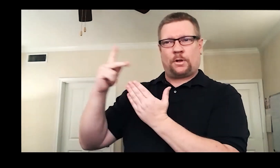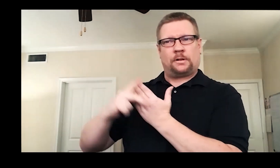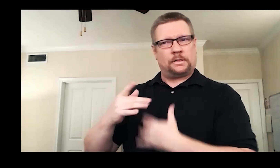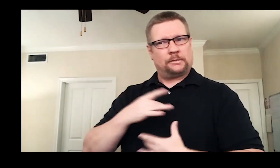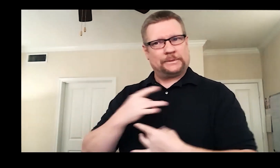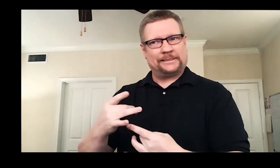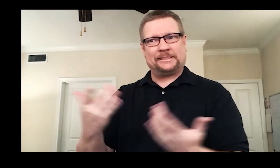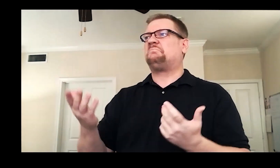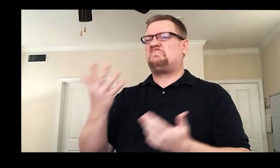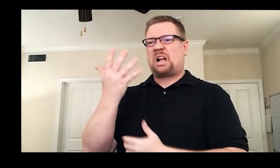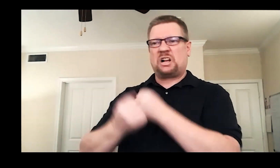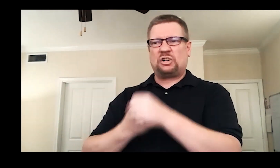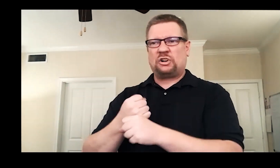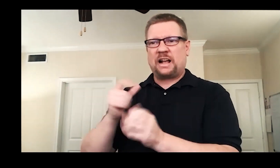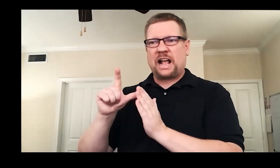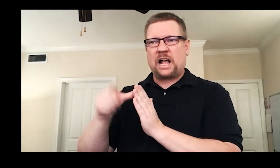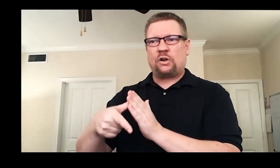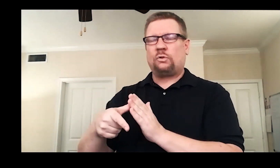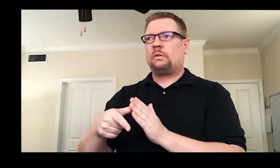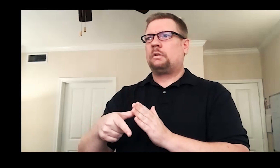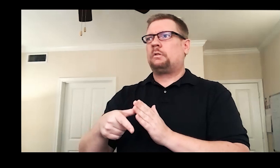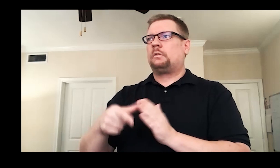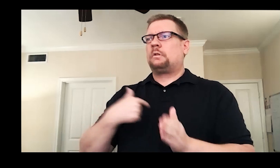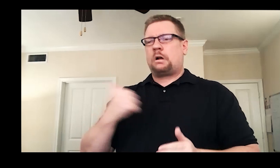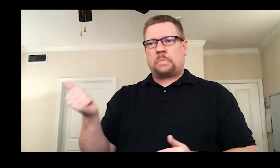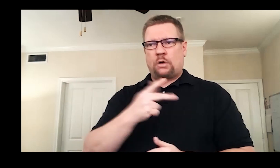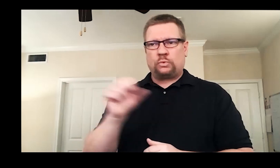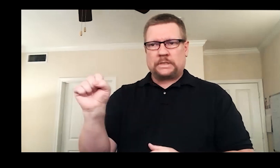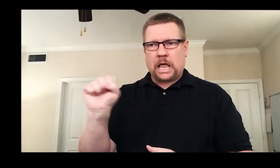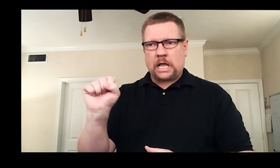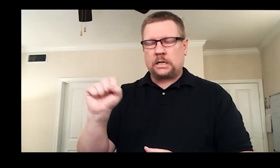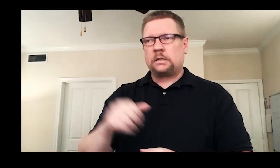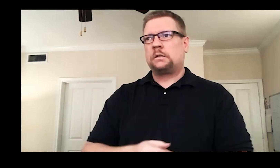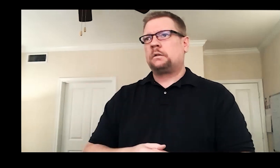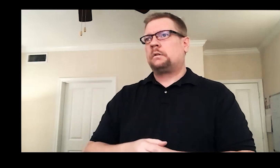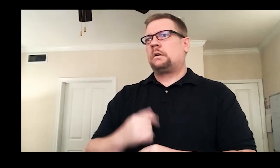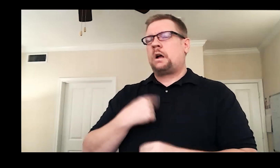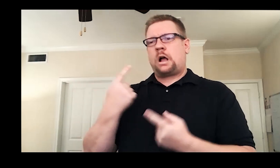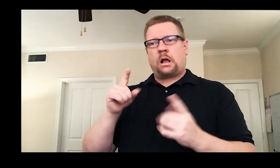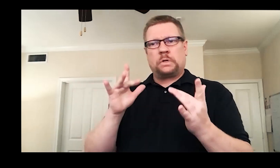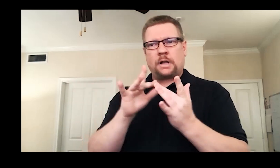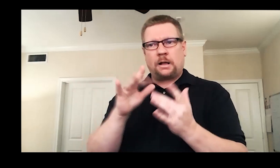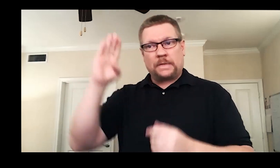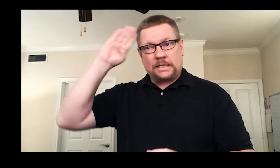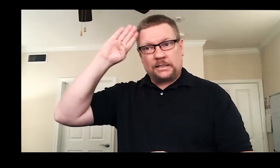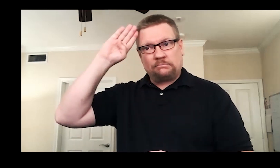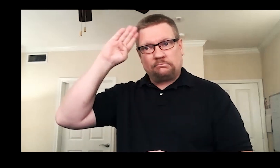I never involved myself in the drama program there. 5 five years later I moved back to Seattle,